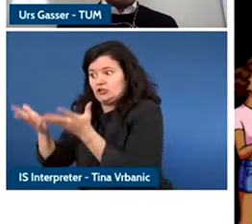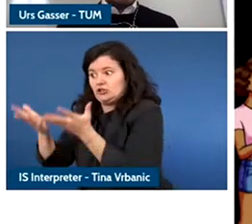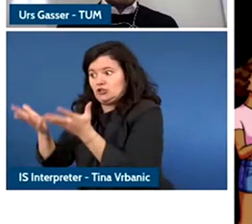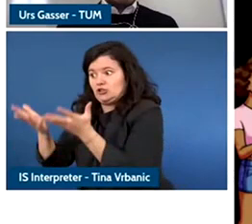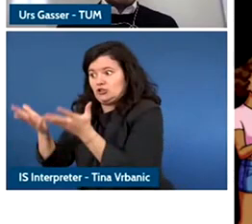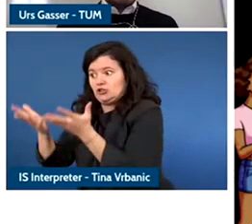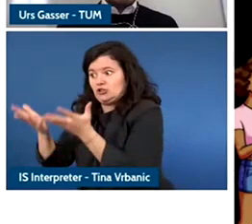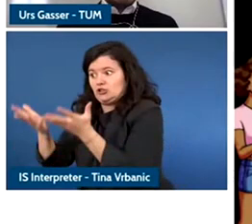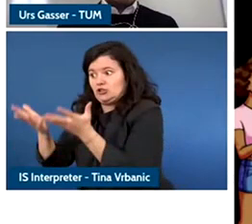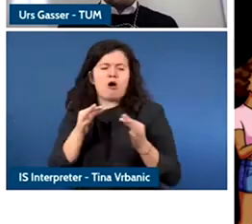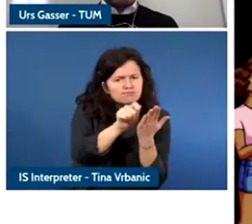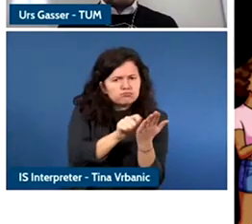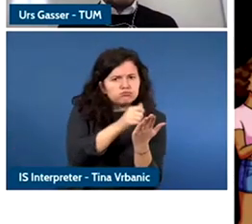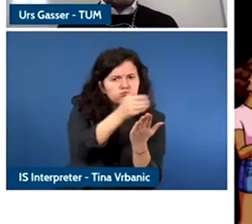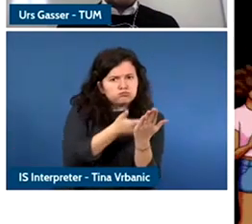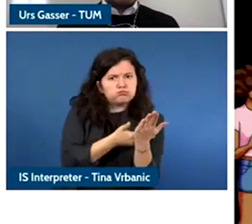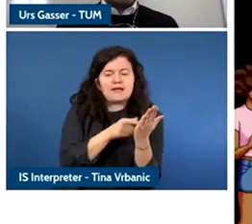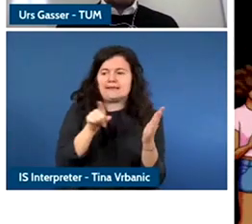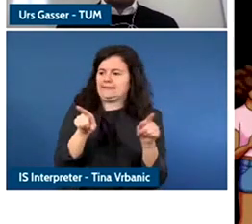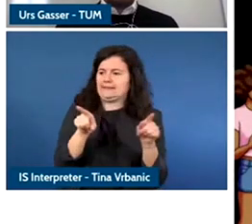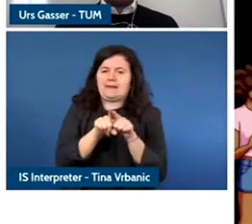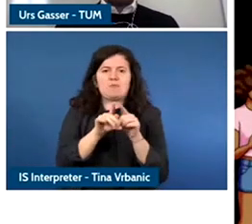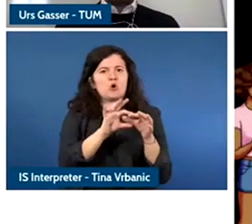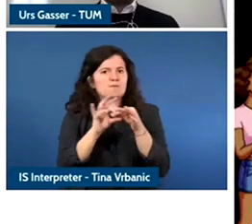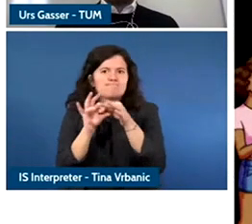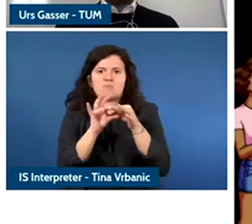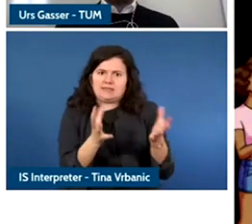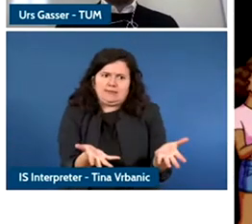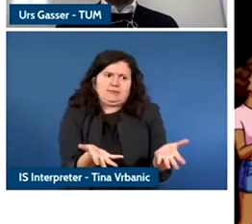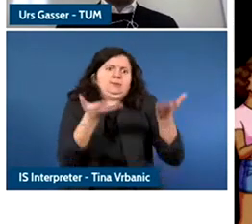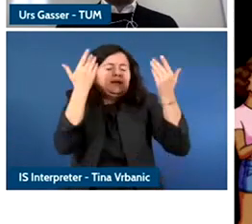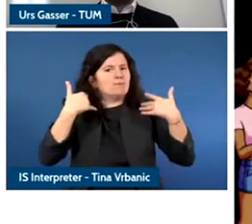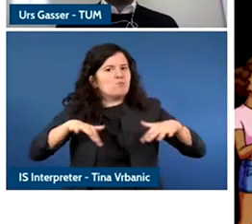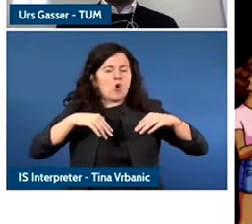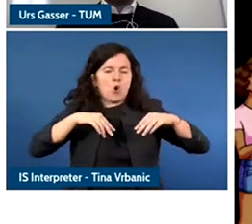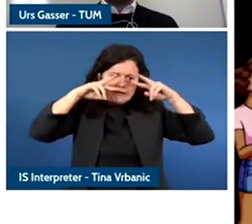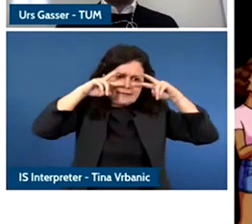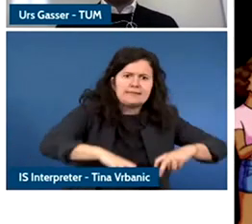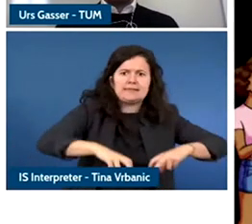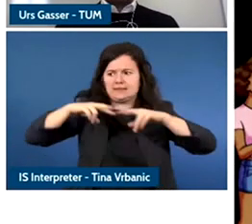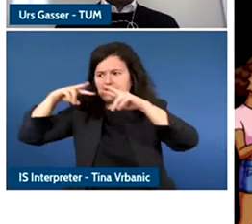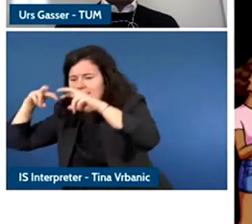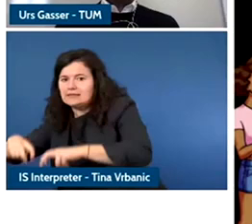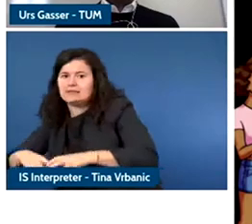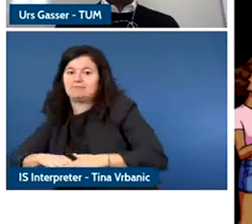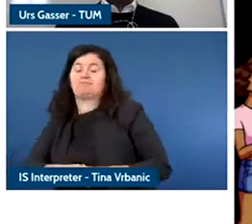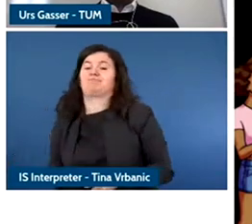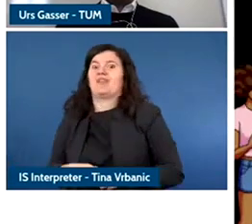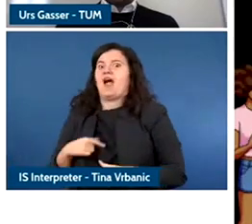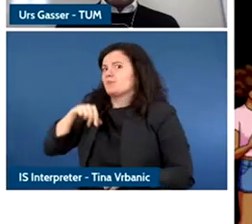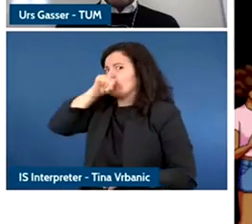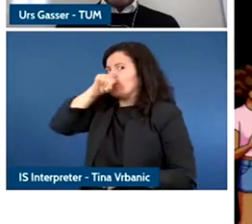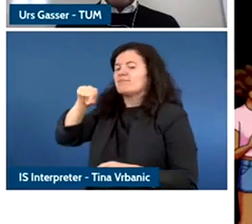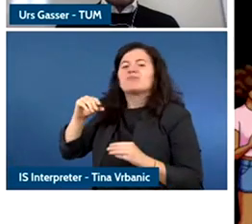making at various level on the other hand.